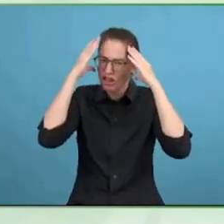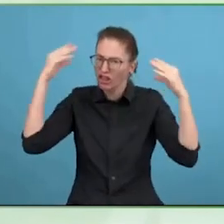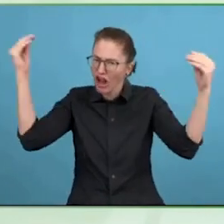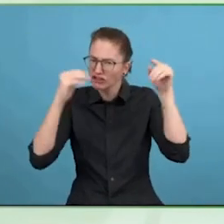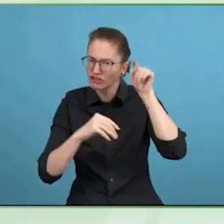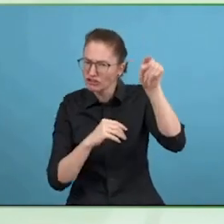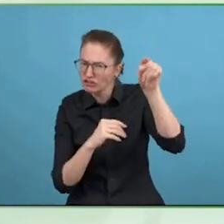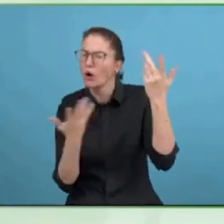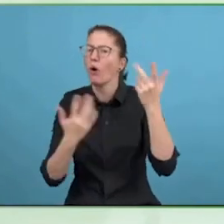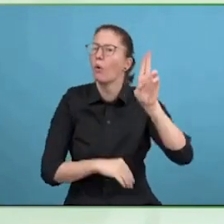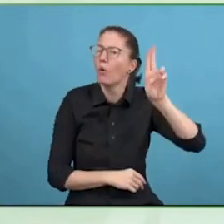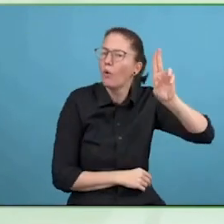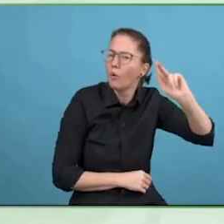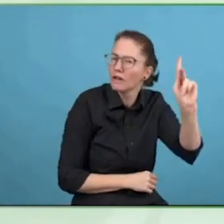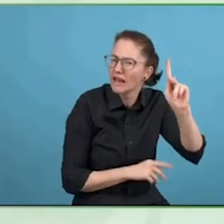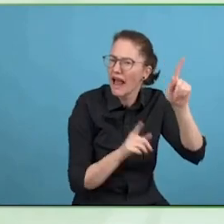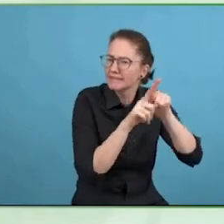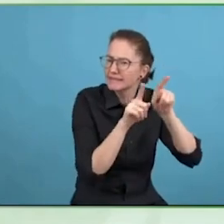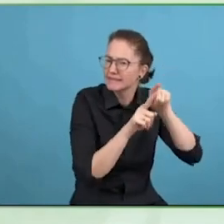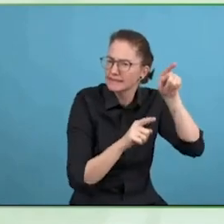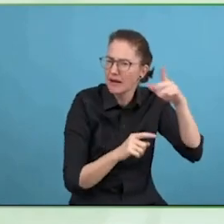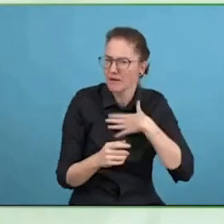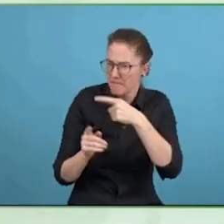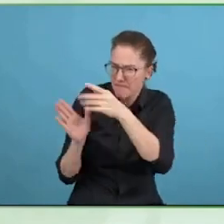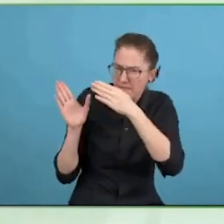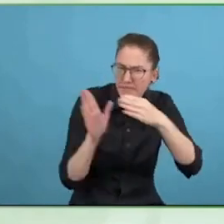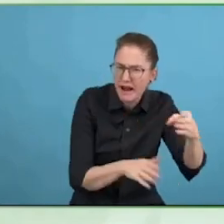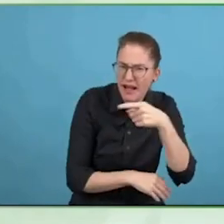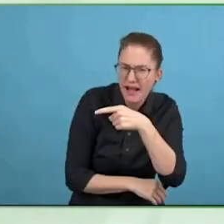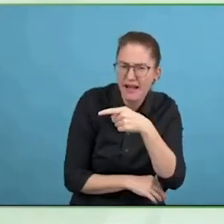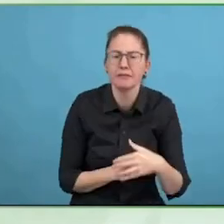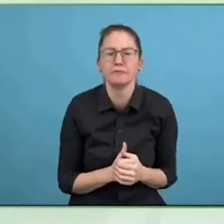details, we have a restaurant on the board but that has been all